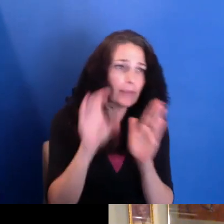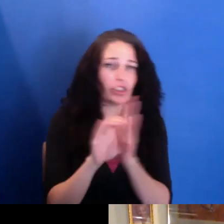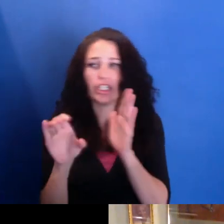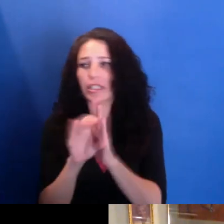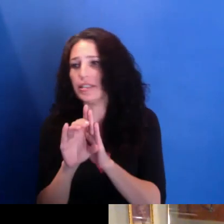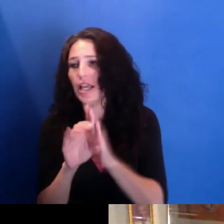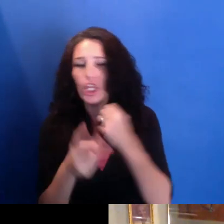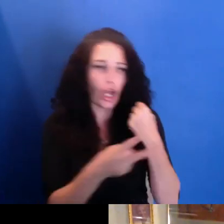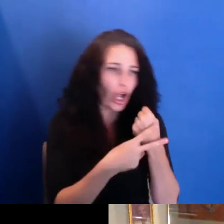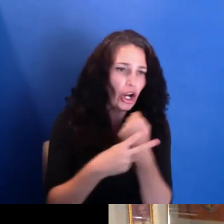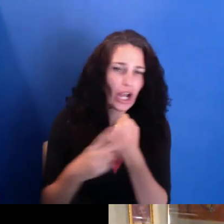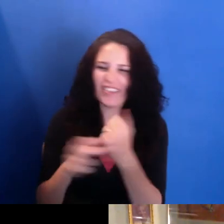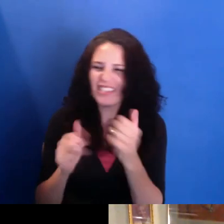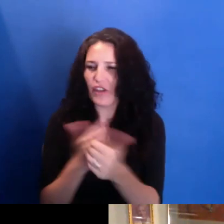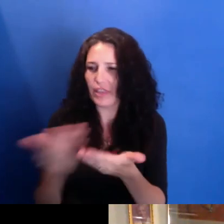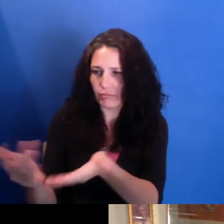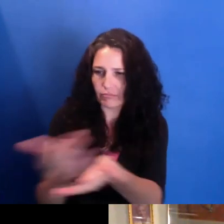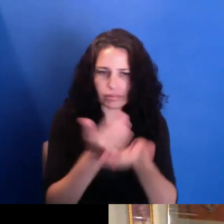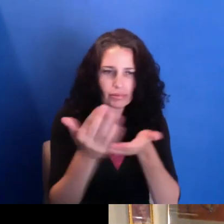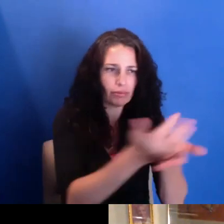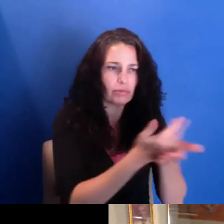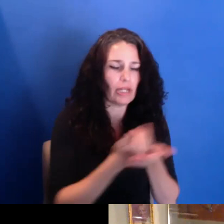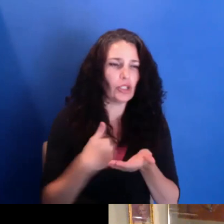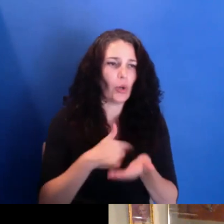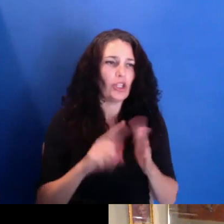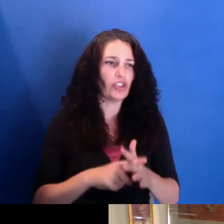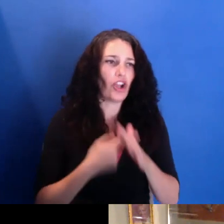And so we started just an Instagram page and a Facebook